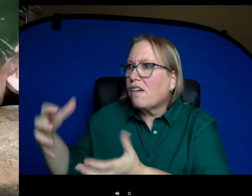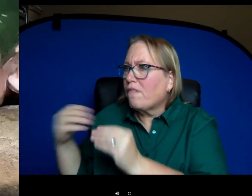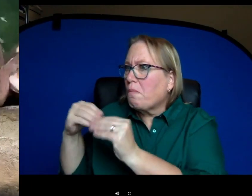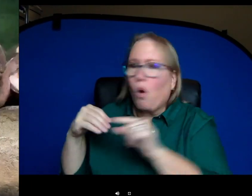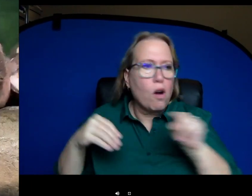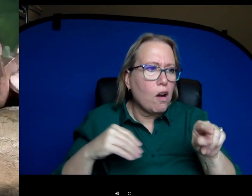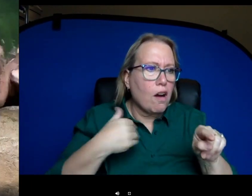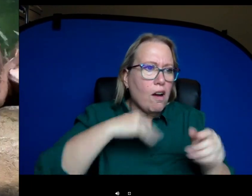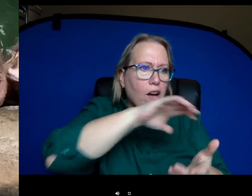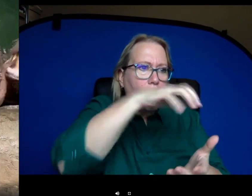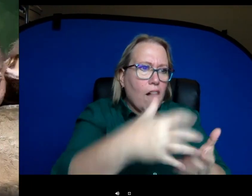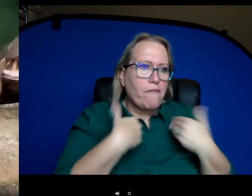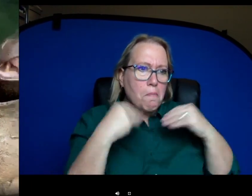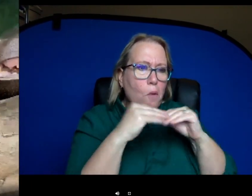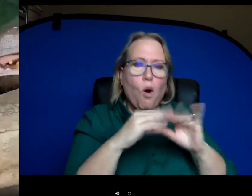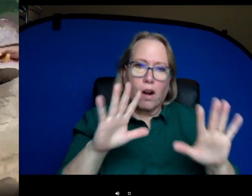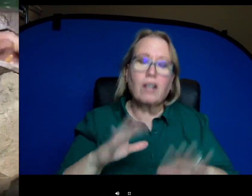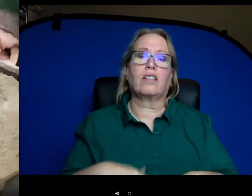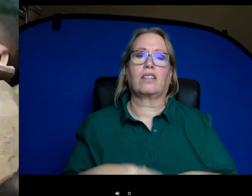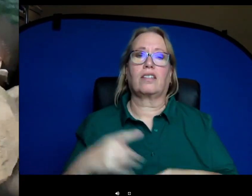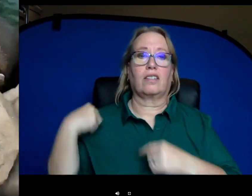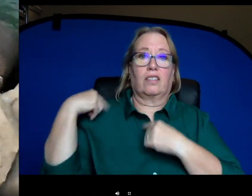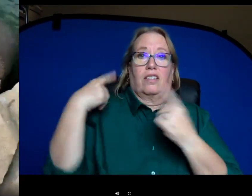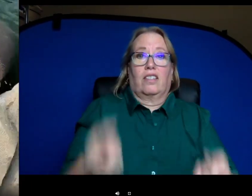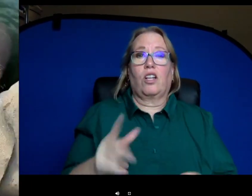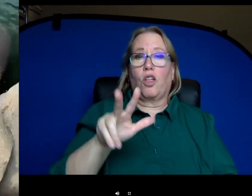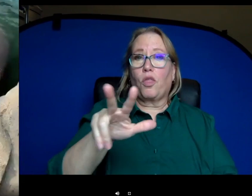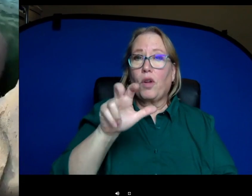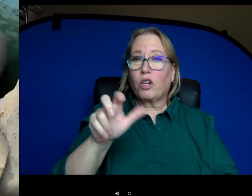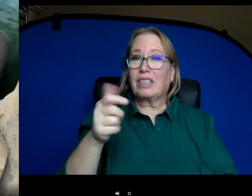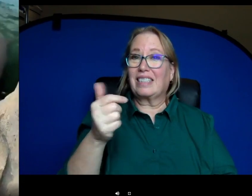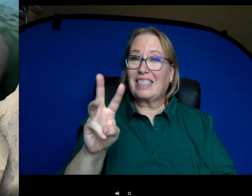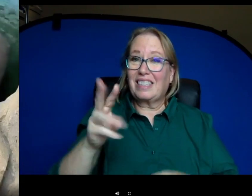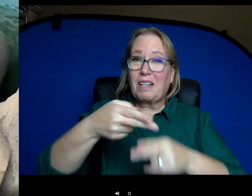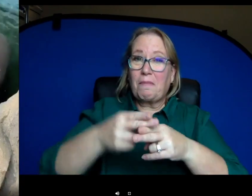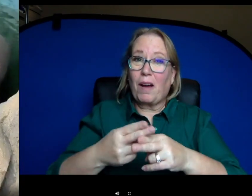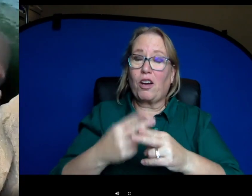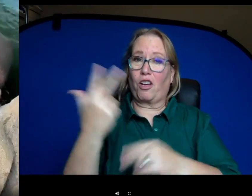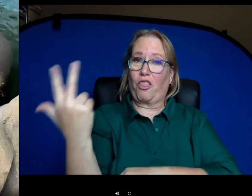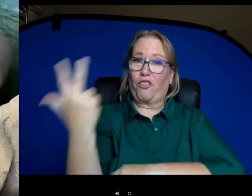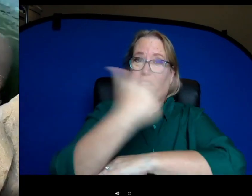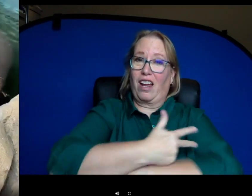dump it. The highest we've had so far is 316 pounds that was three days worth of